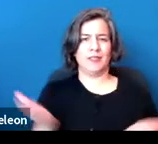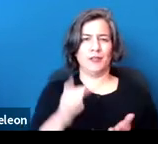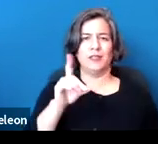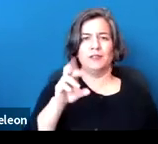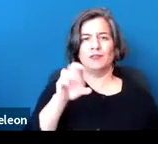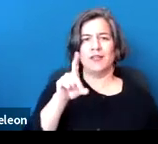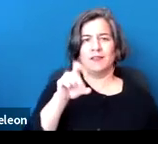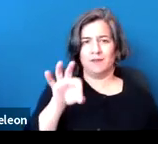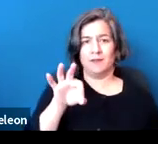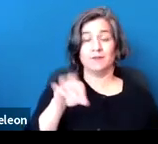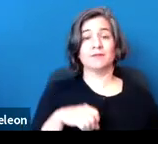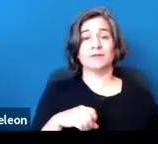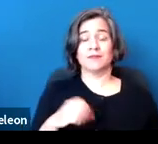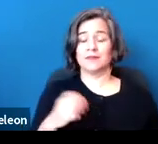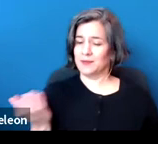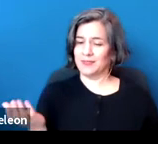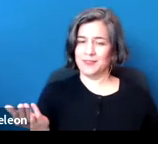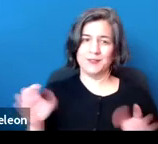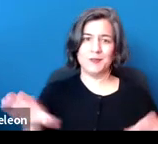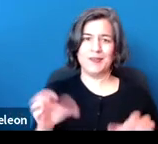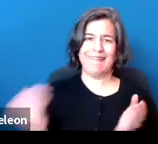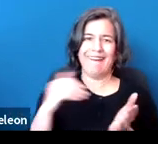and we are back at it in the training.